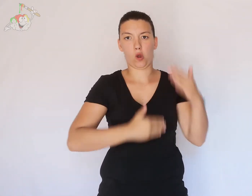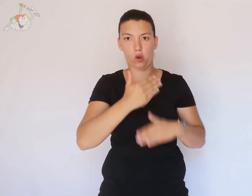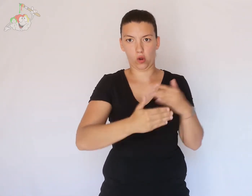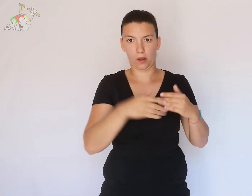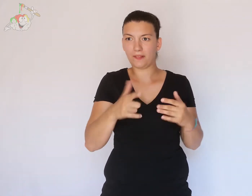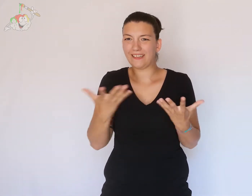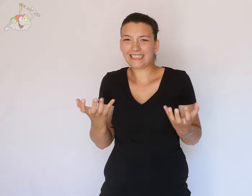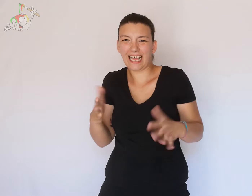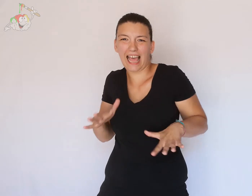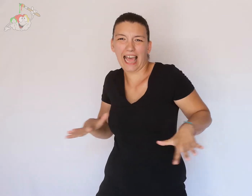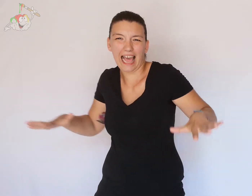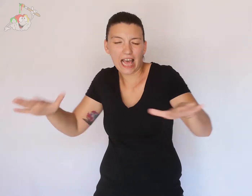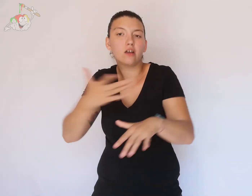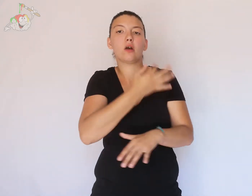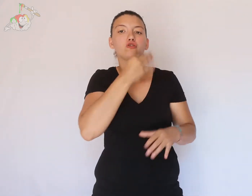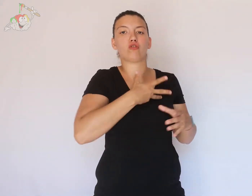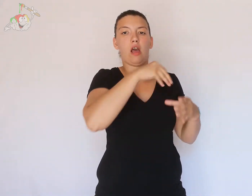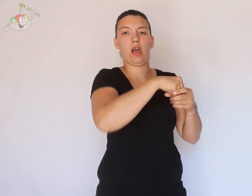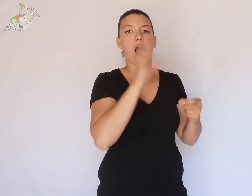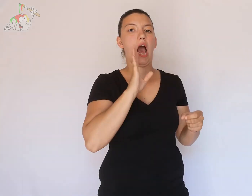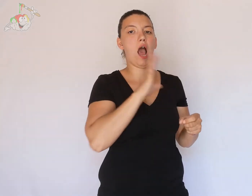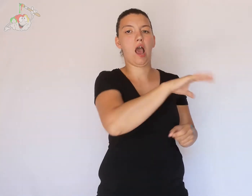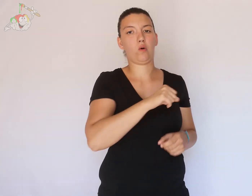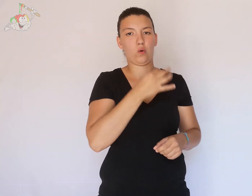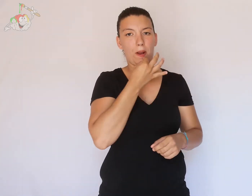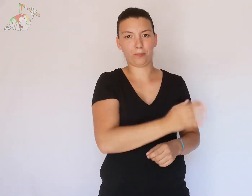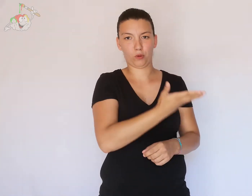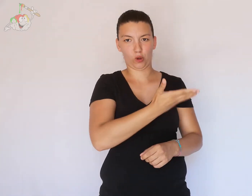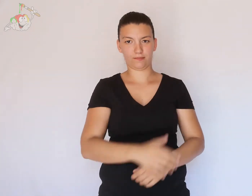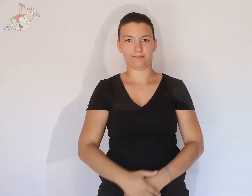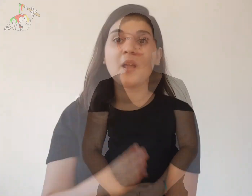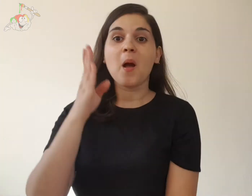have water in arid territory.